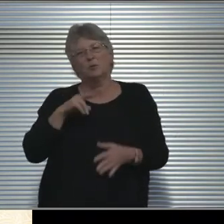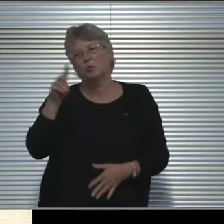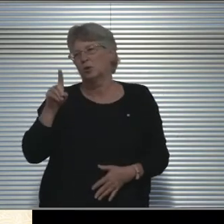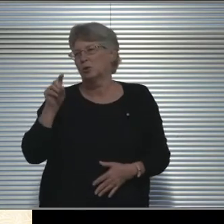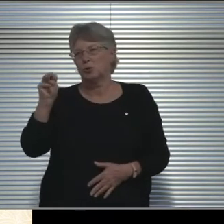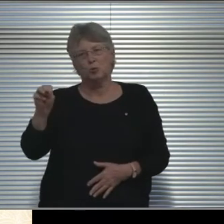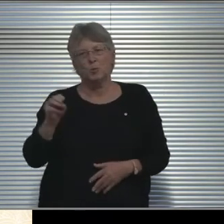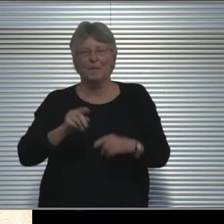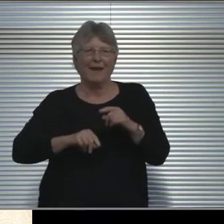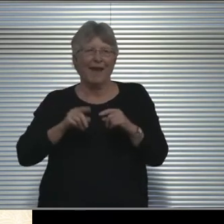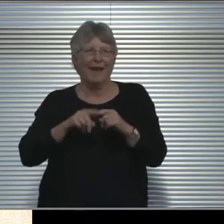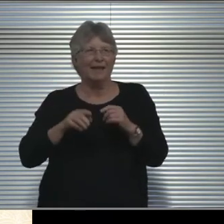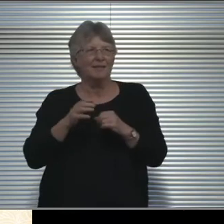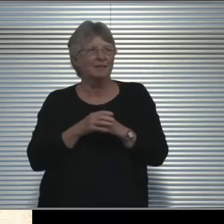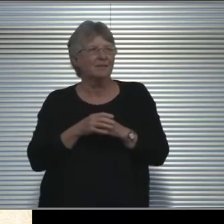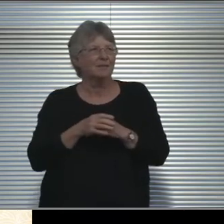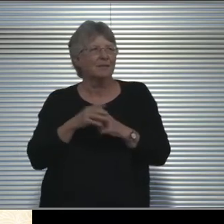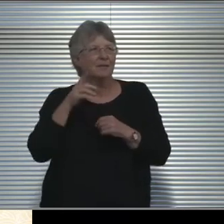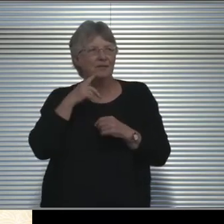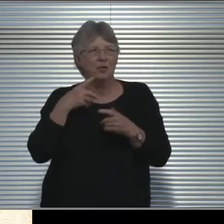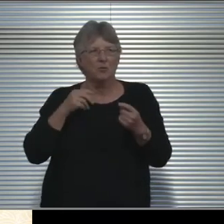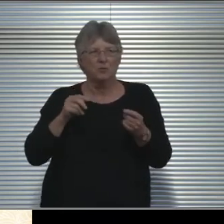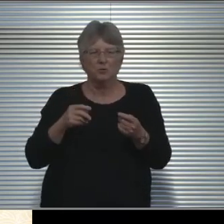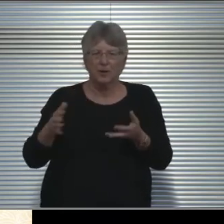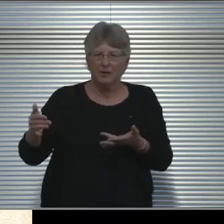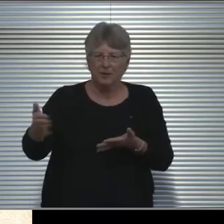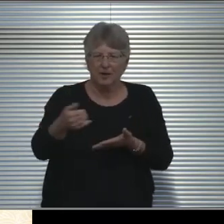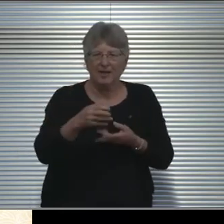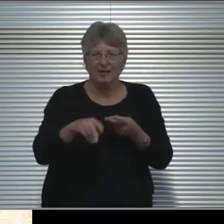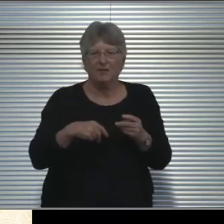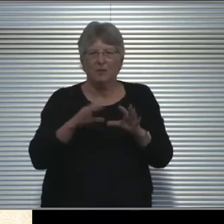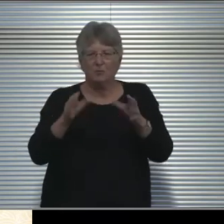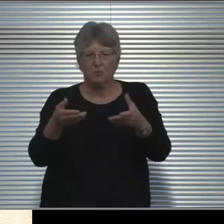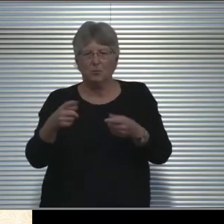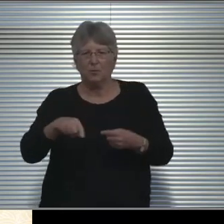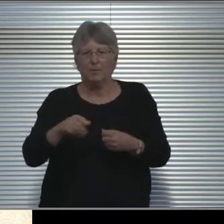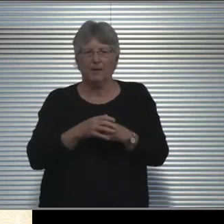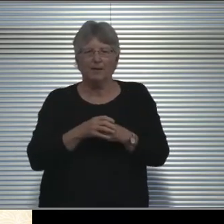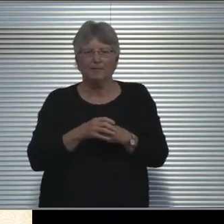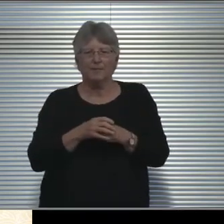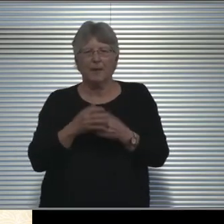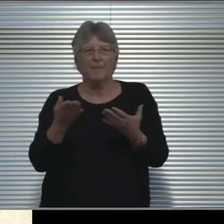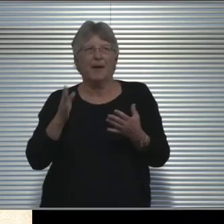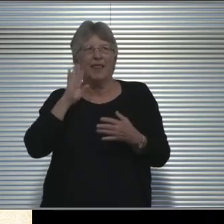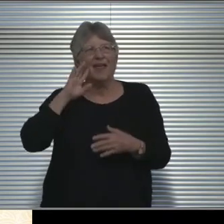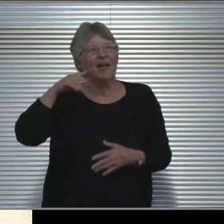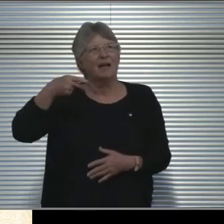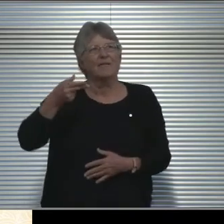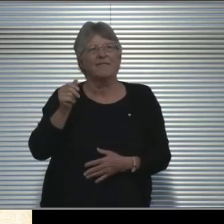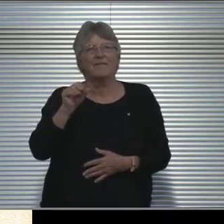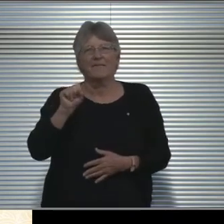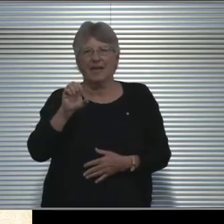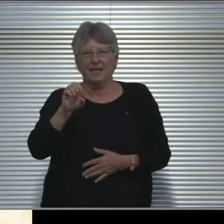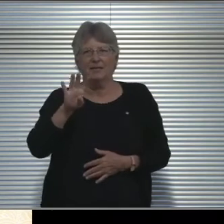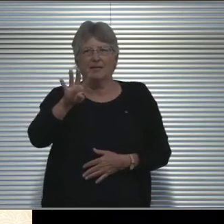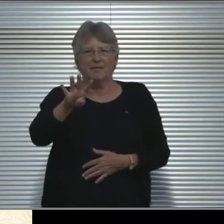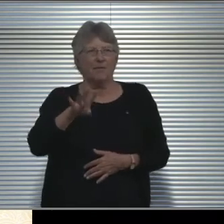And so we're hoping to bring those students back again as quickly as possible. But again, that's gonna be within Phase IV as we watch and consult,